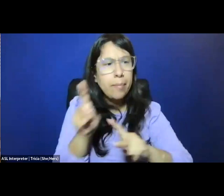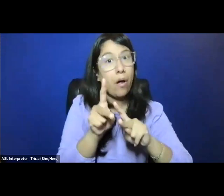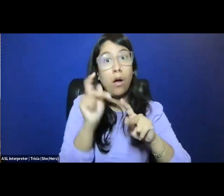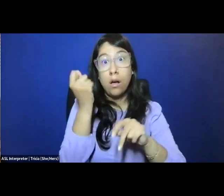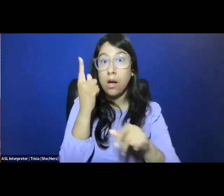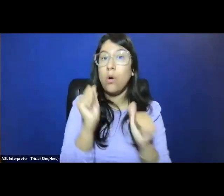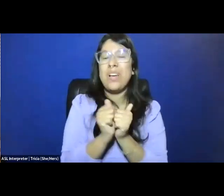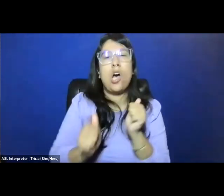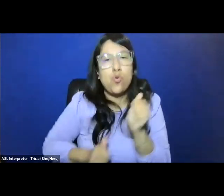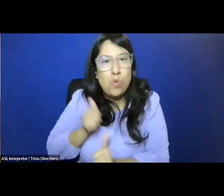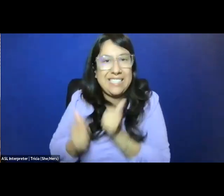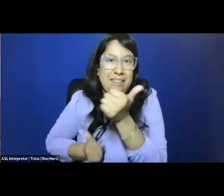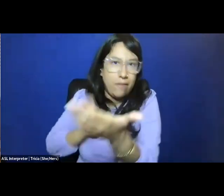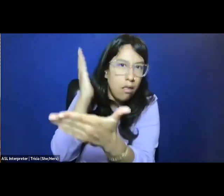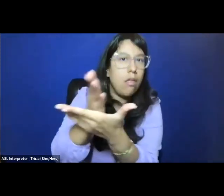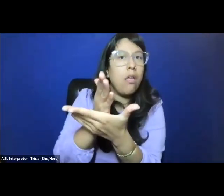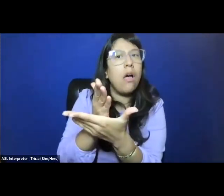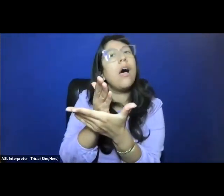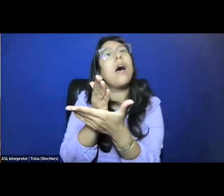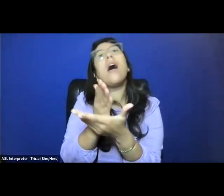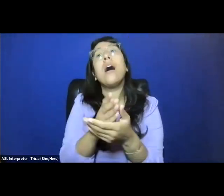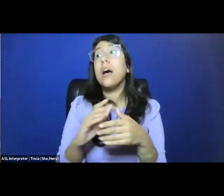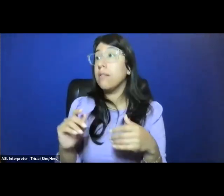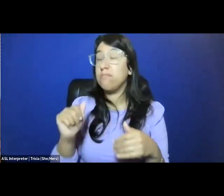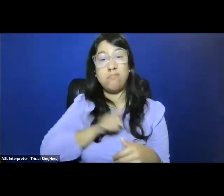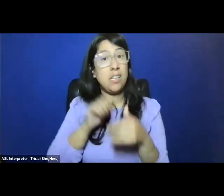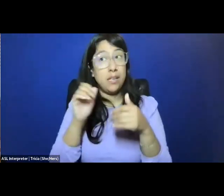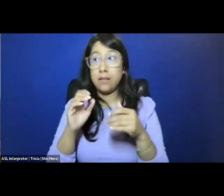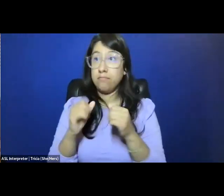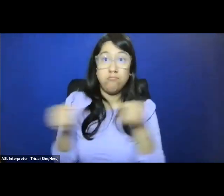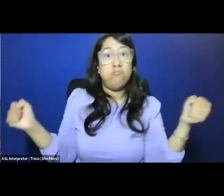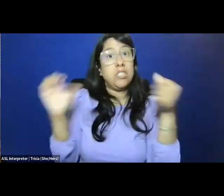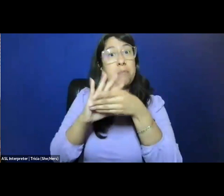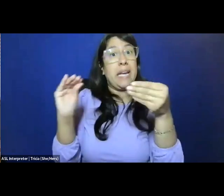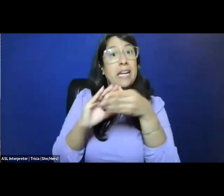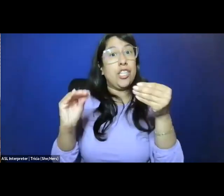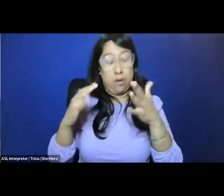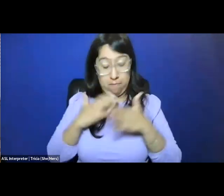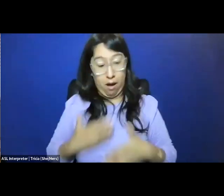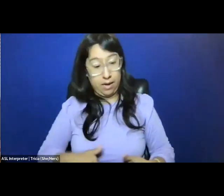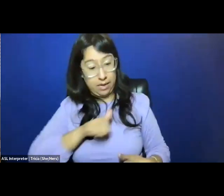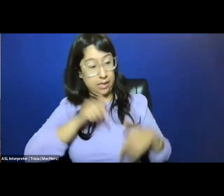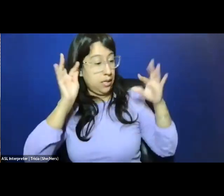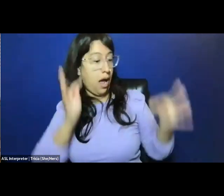through aggressive state intervention into free speech, into bodily autonomy, into the labor market,